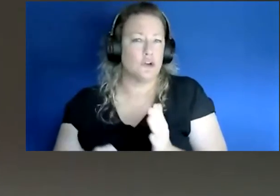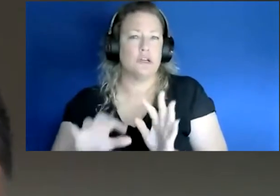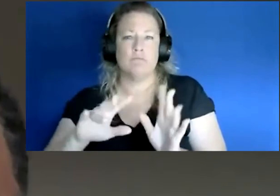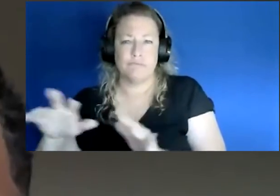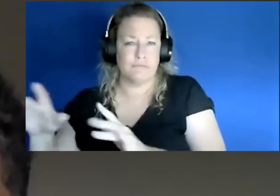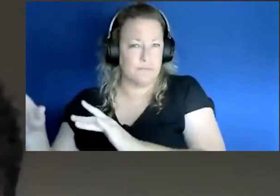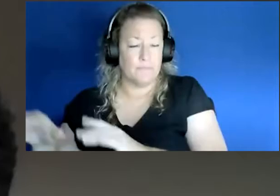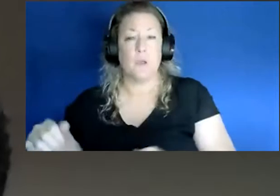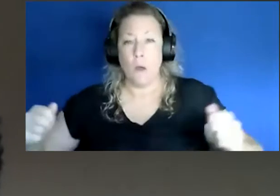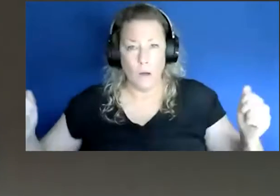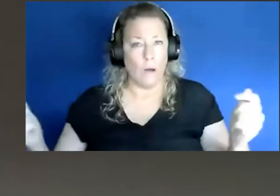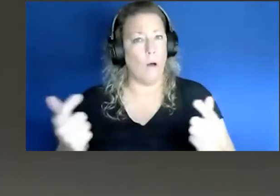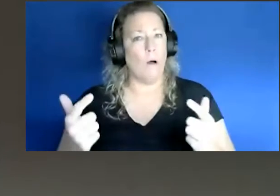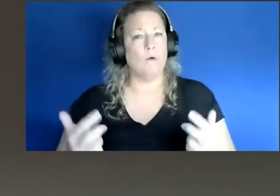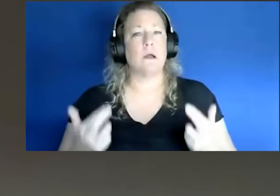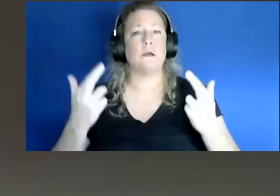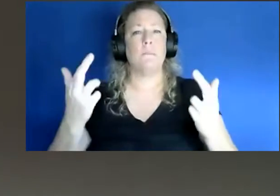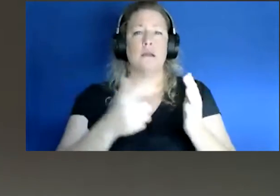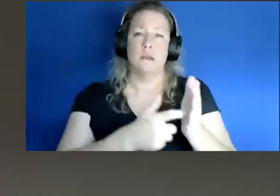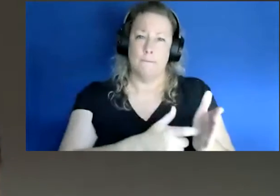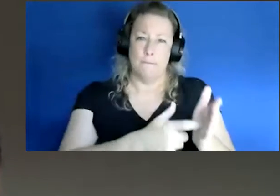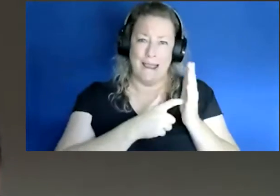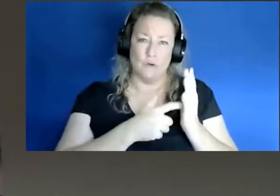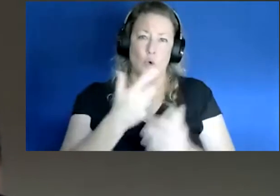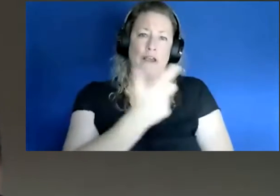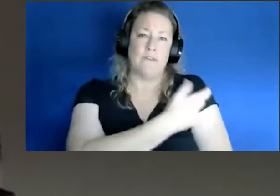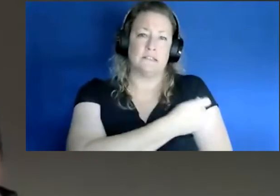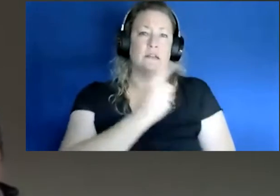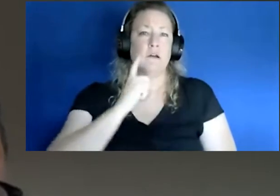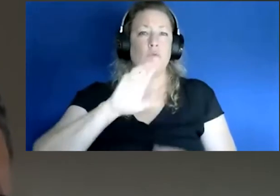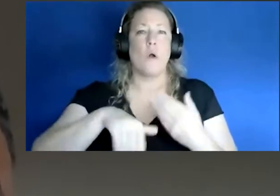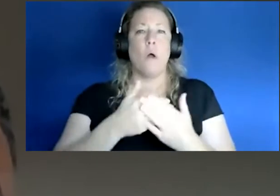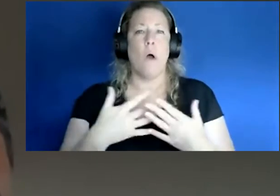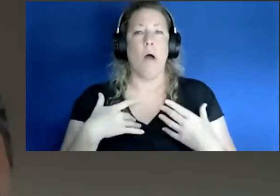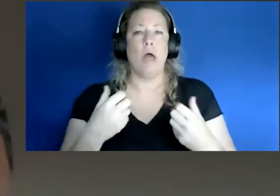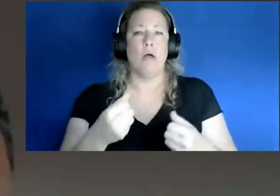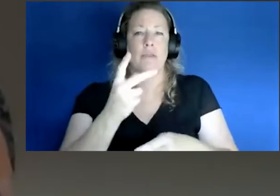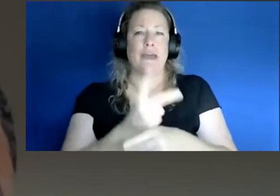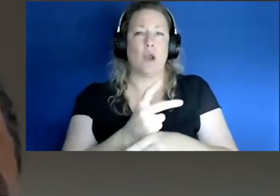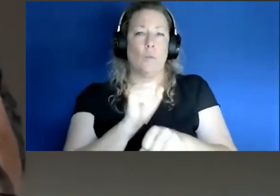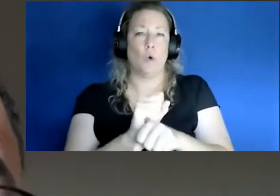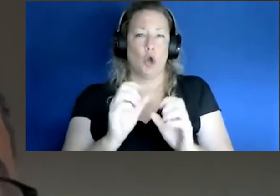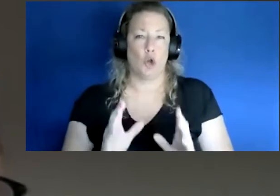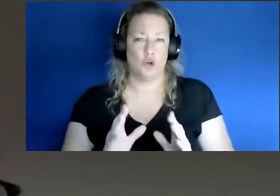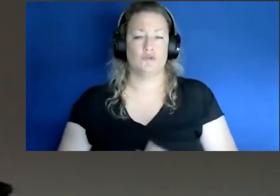they recommend mandatory vaccines for all health care workers. So you know banner in